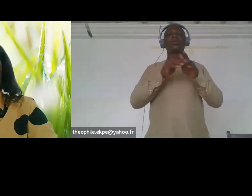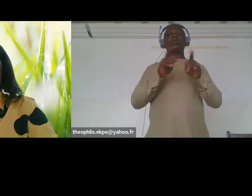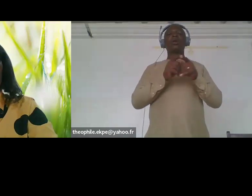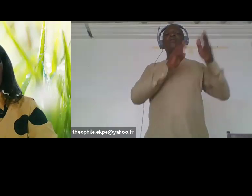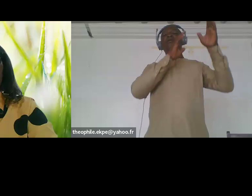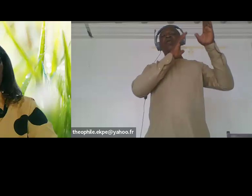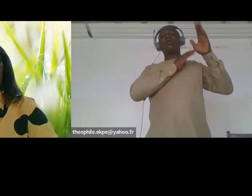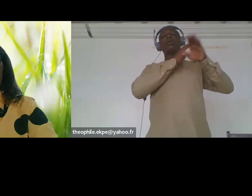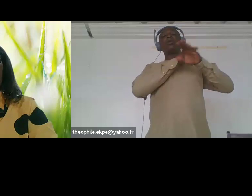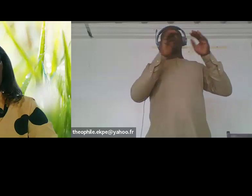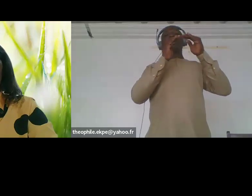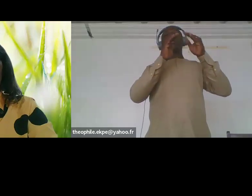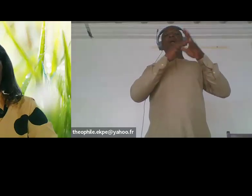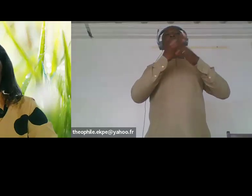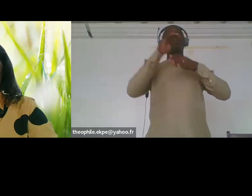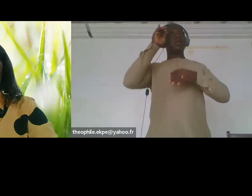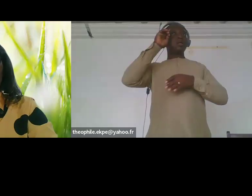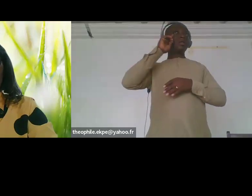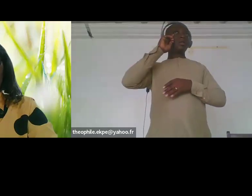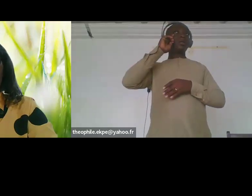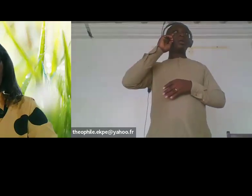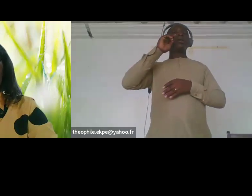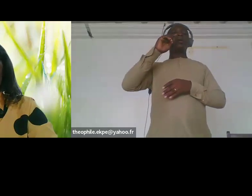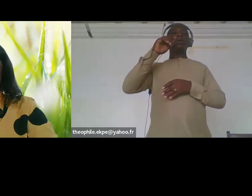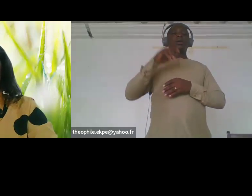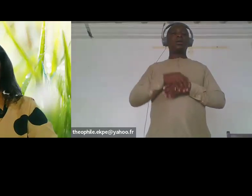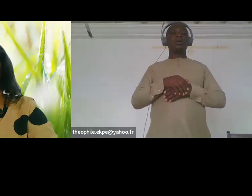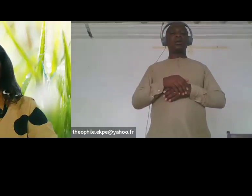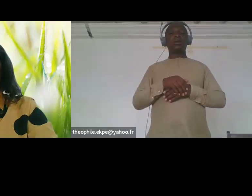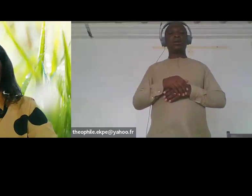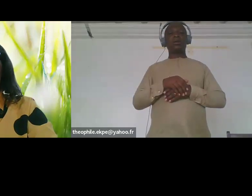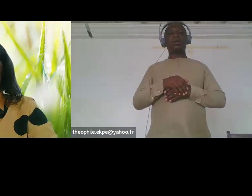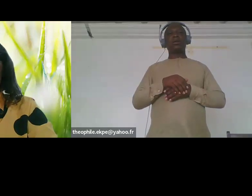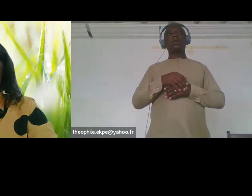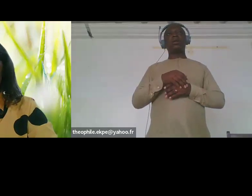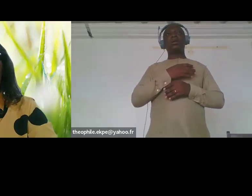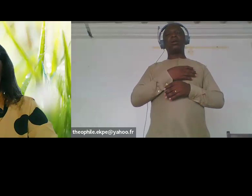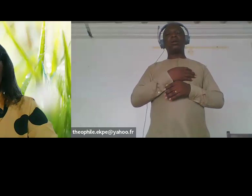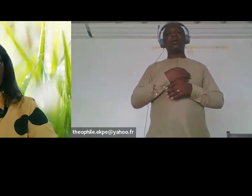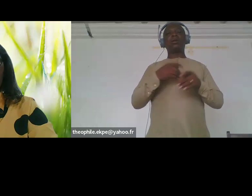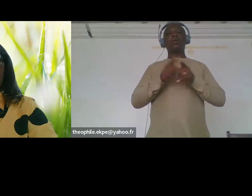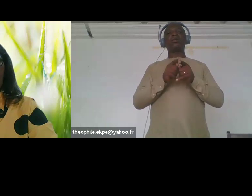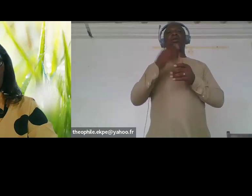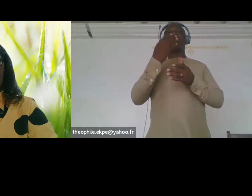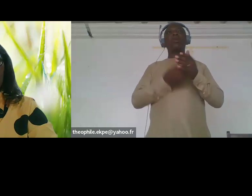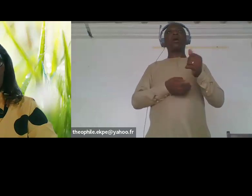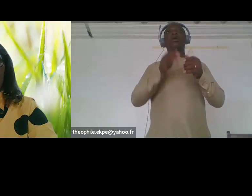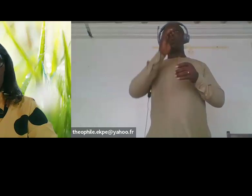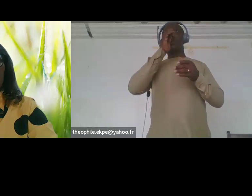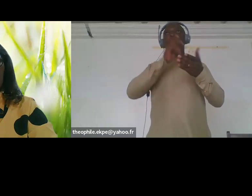water a decreased water availability due to low rainf and longterm drought in